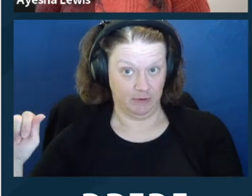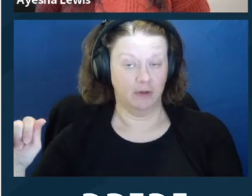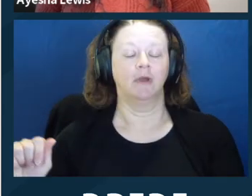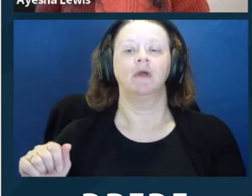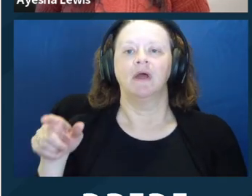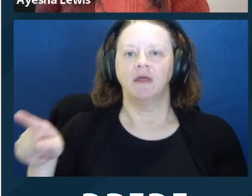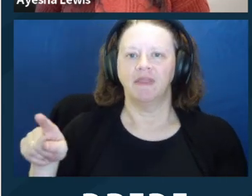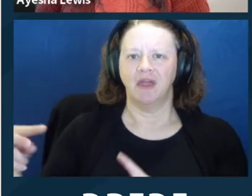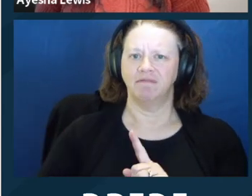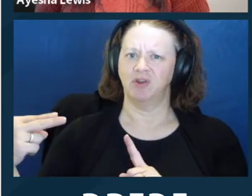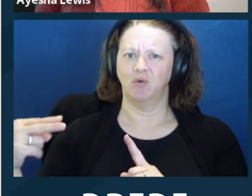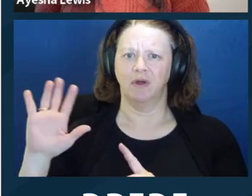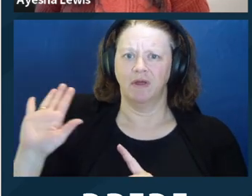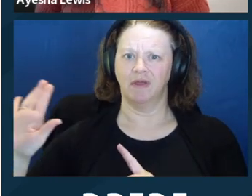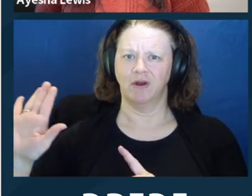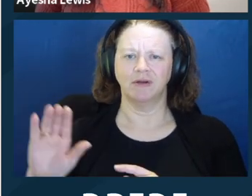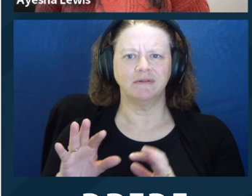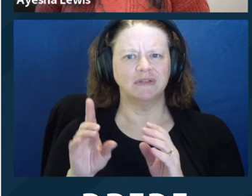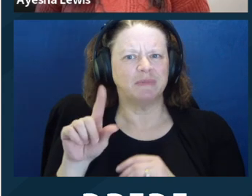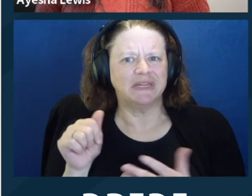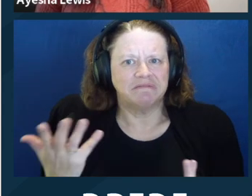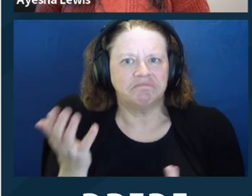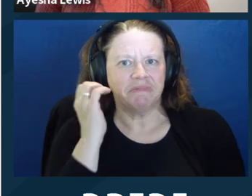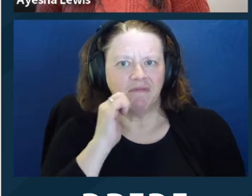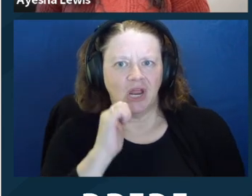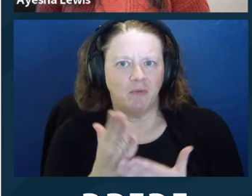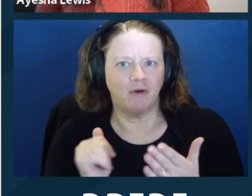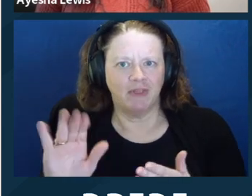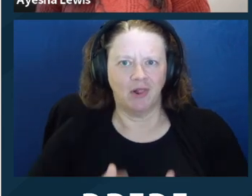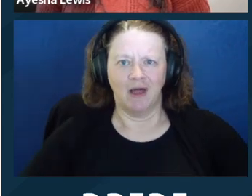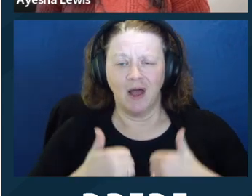it triggering or embarrassing. And the less apologetic and uncomfortable